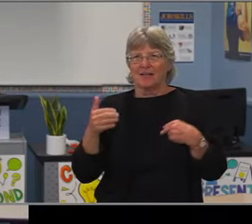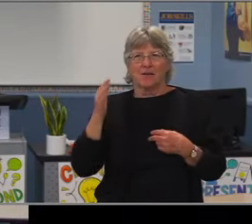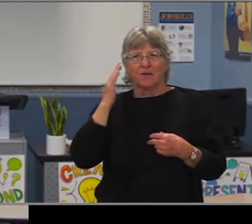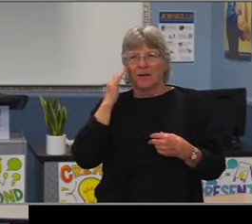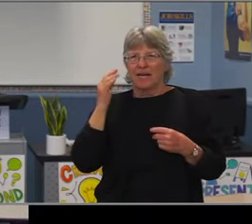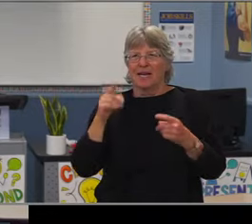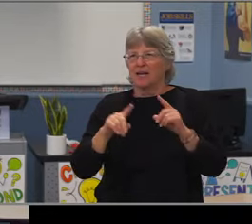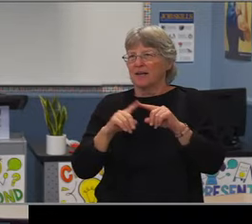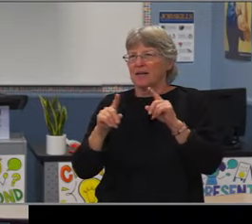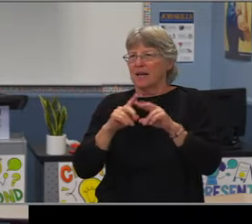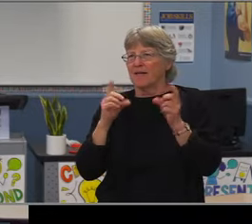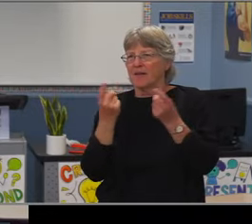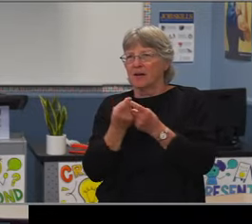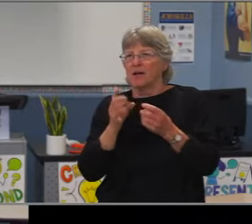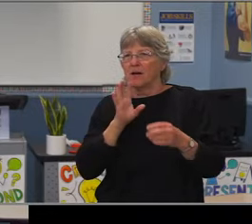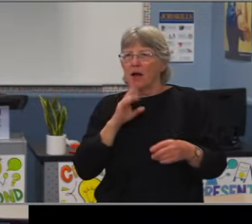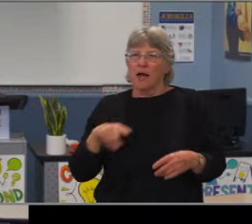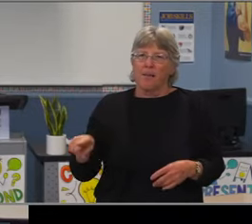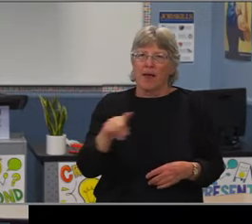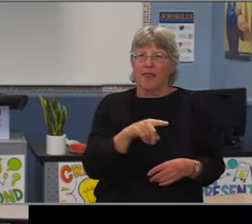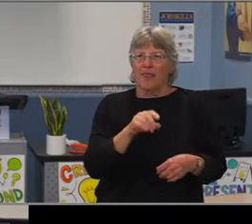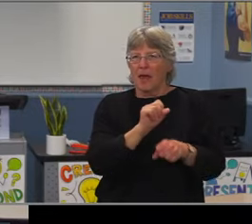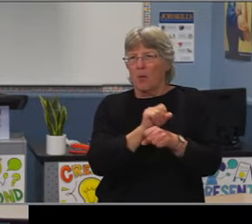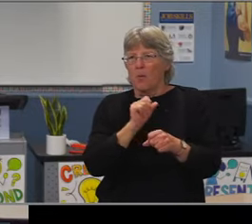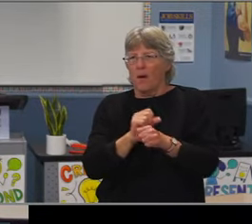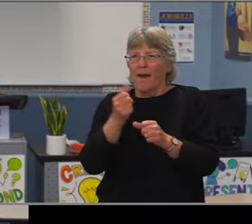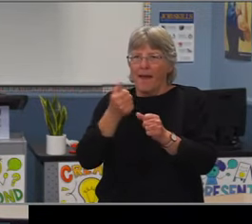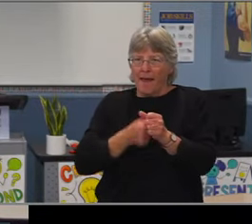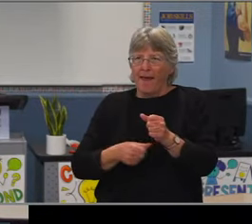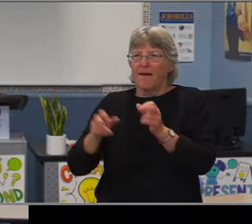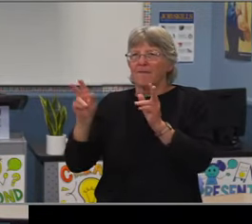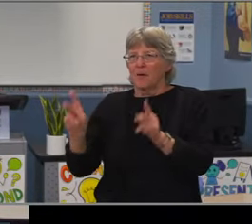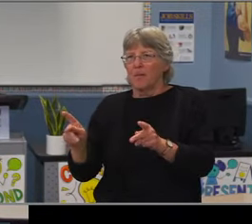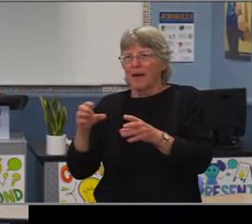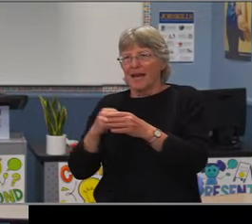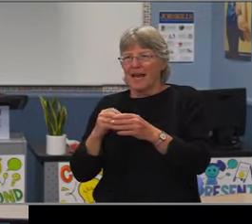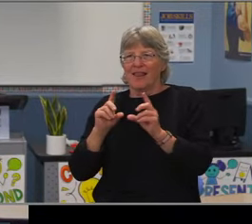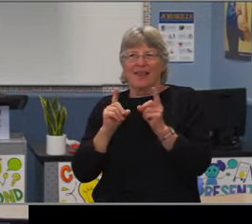And thank you, Chris Brown for your presentation on our LatinX students.